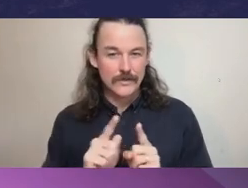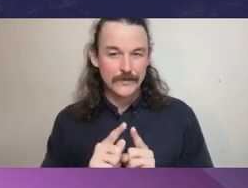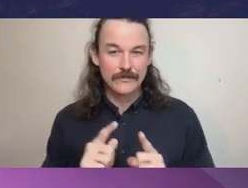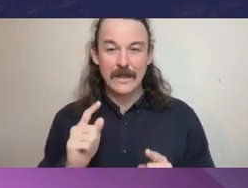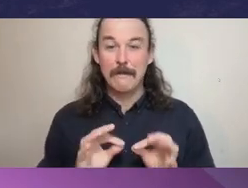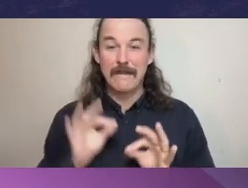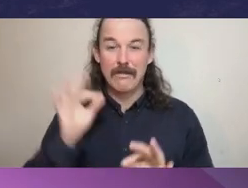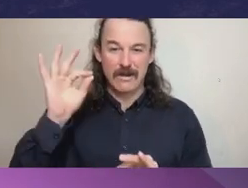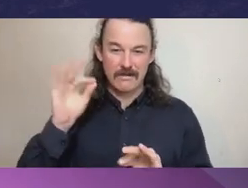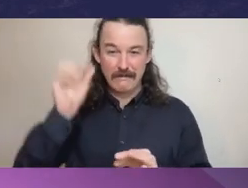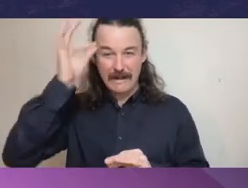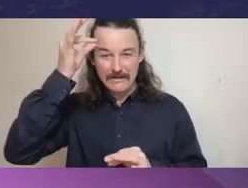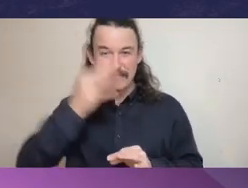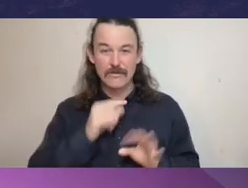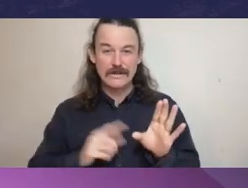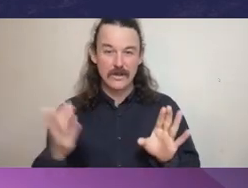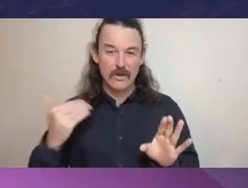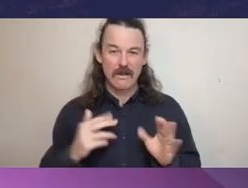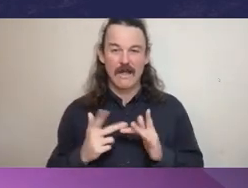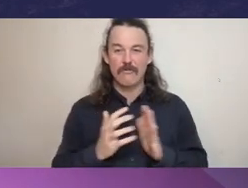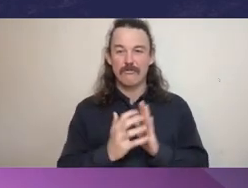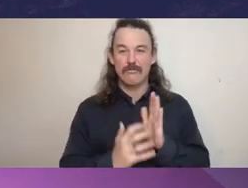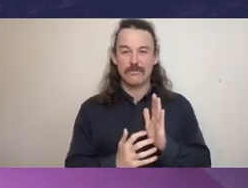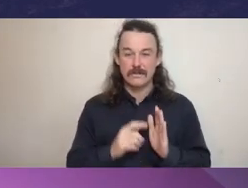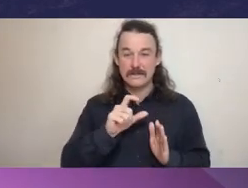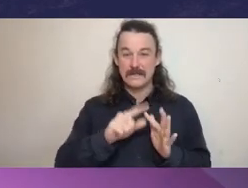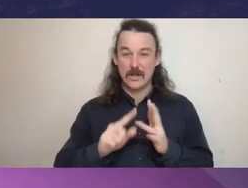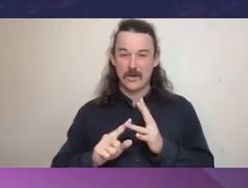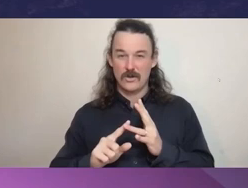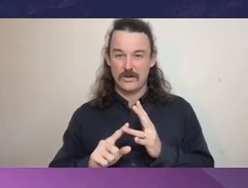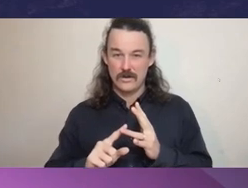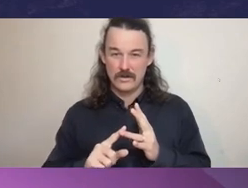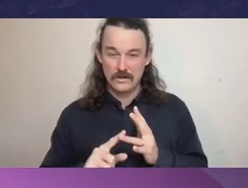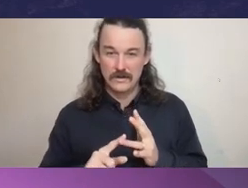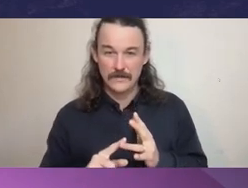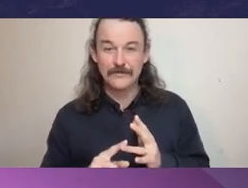A few years ago, the CEO recruited a friend and doubled her salary.